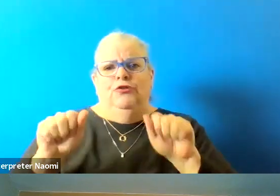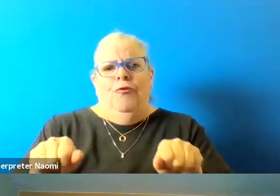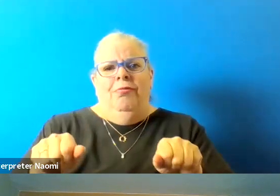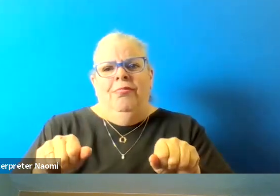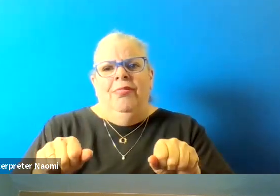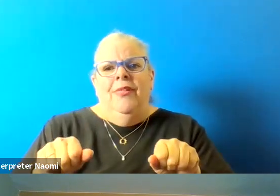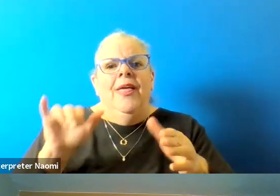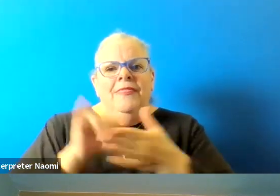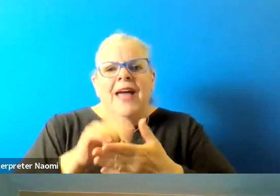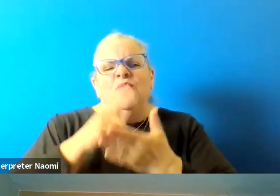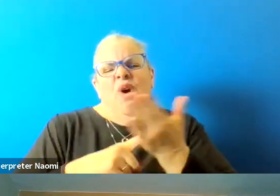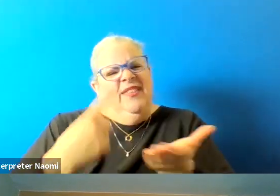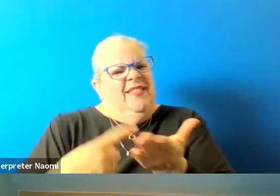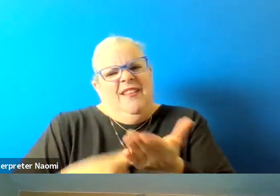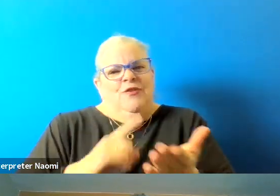And that's what this discussion is really about.